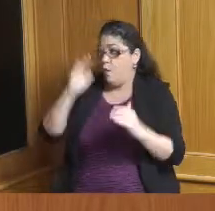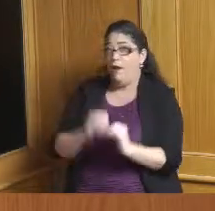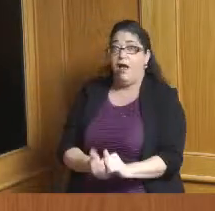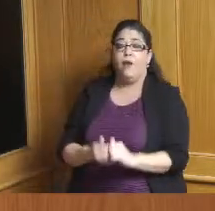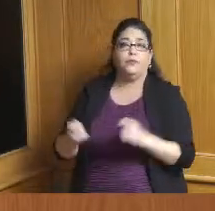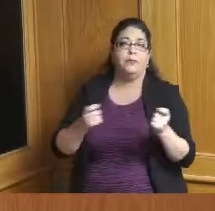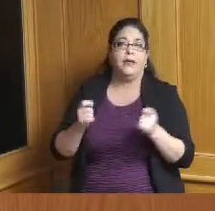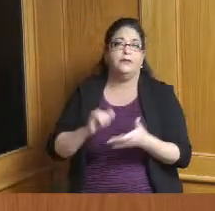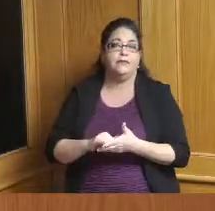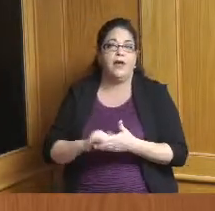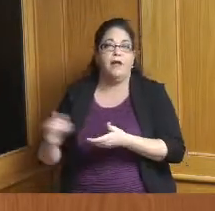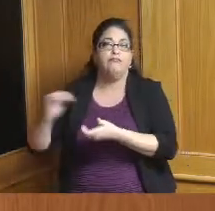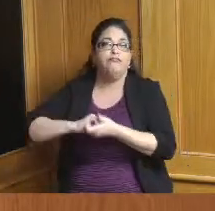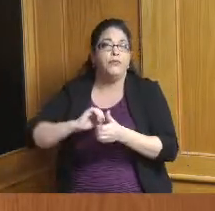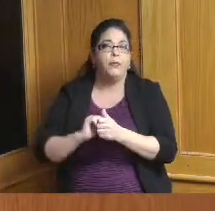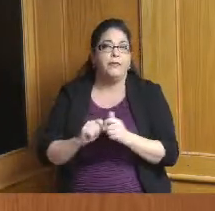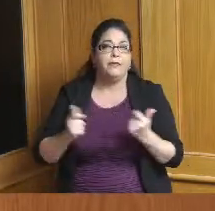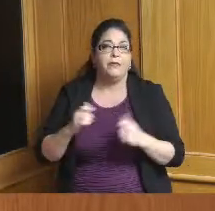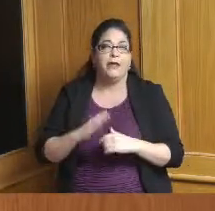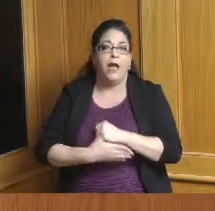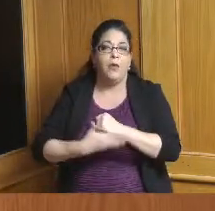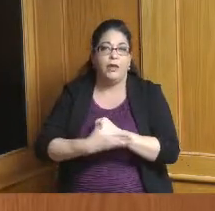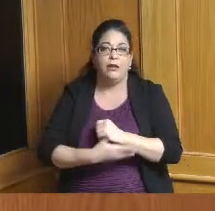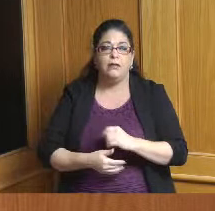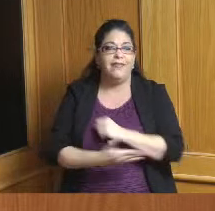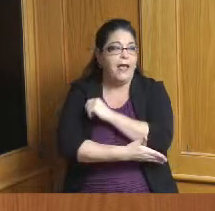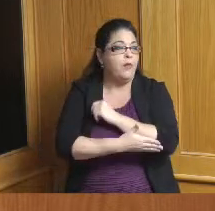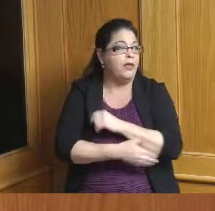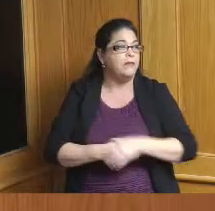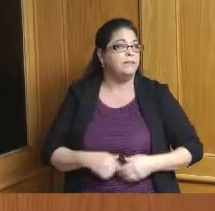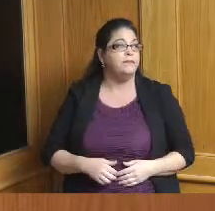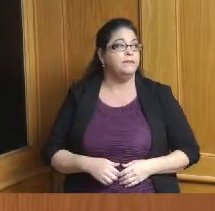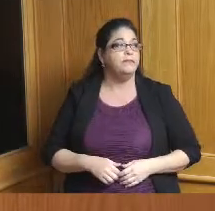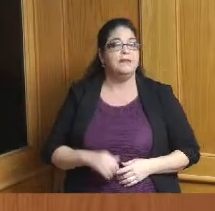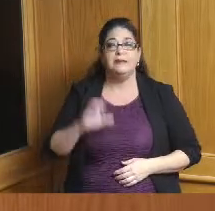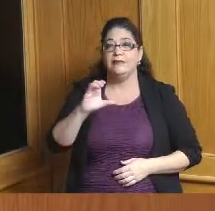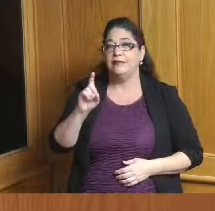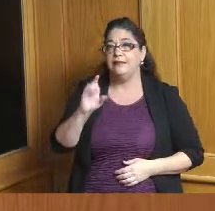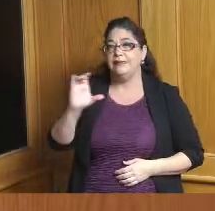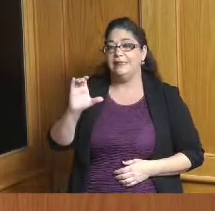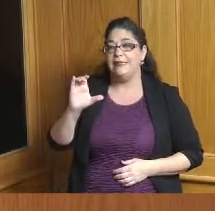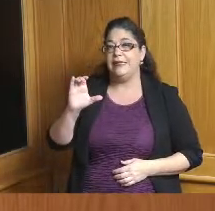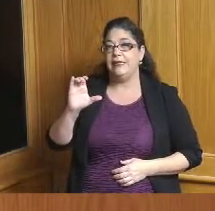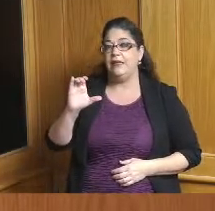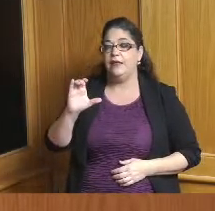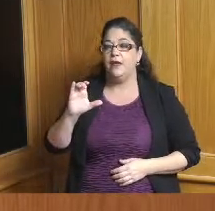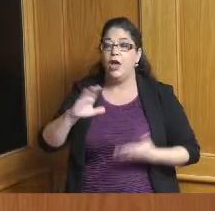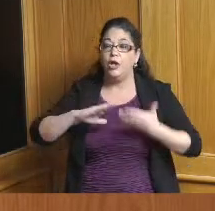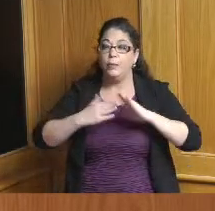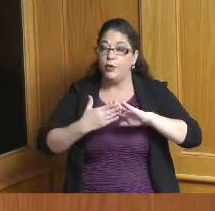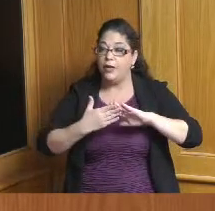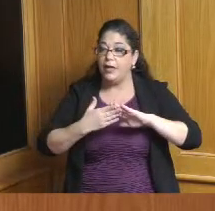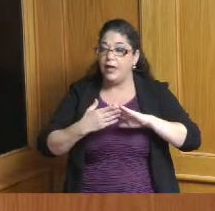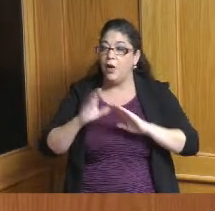so that in the city there are CDCs these Community Development Corporations that allow communities to